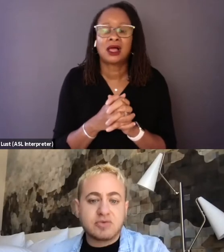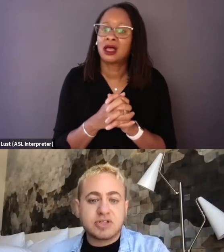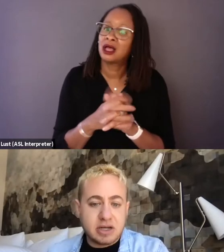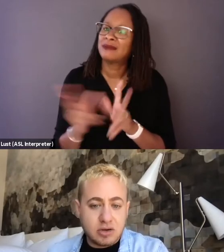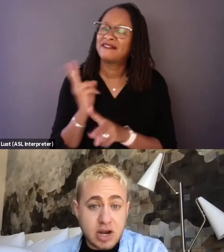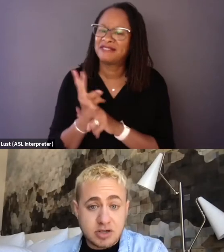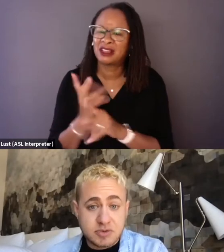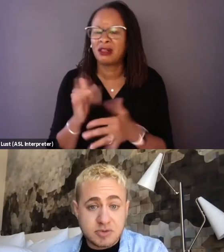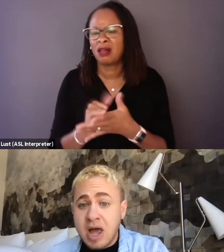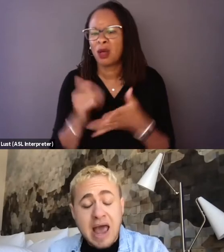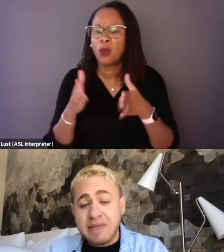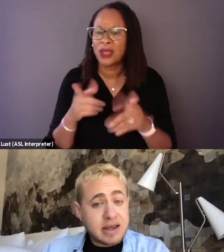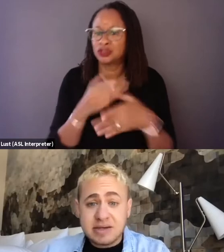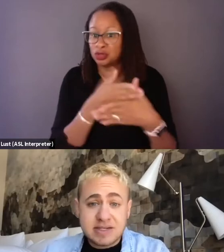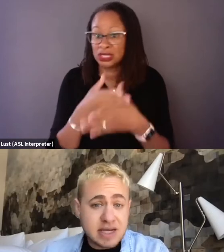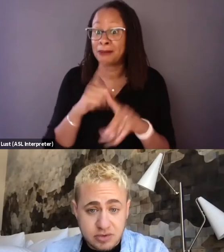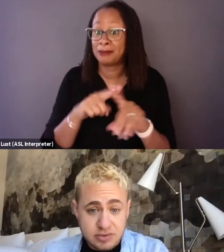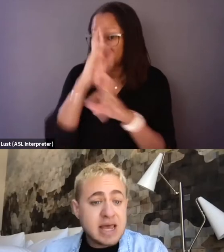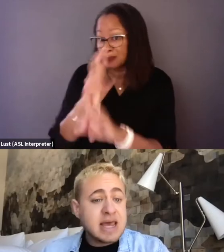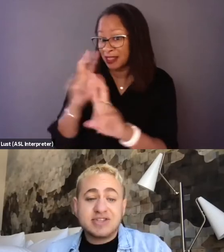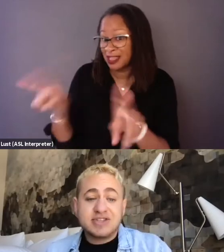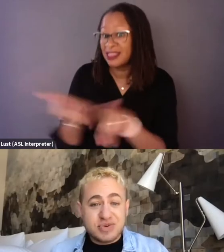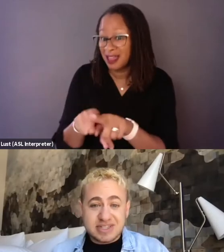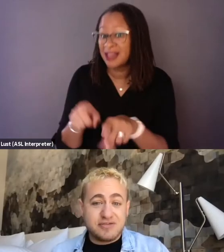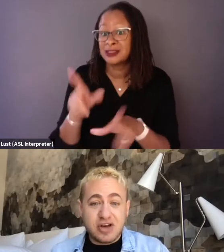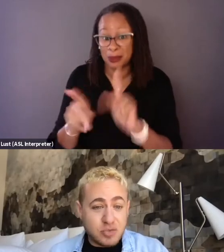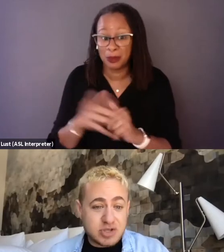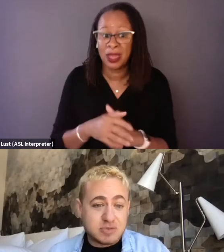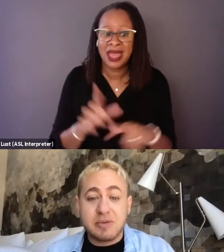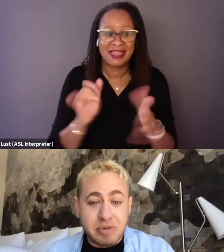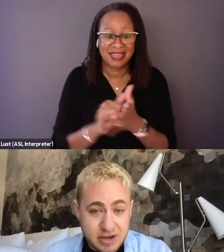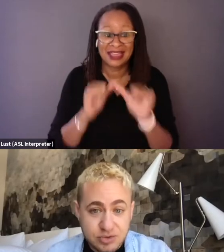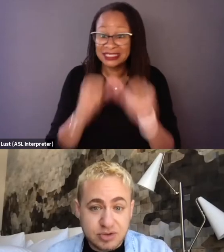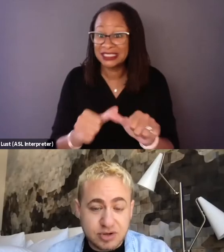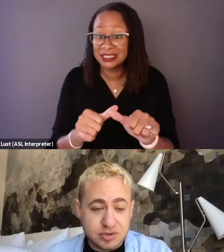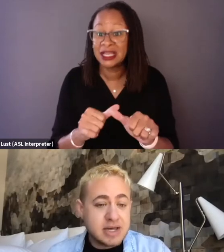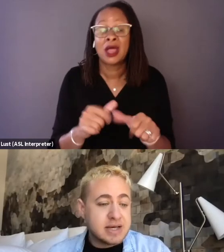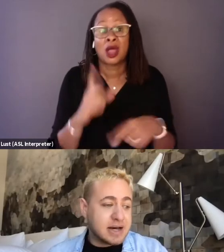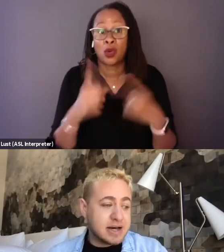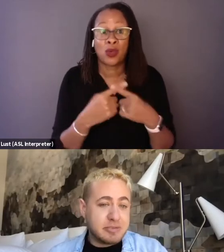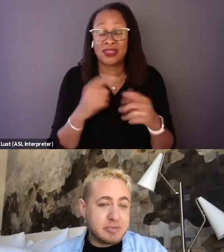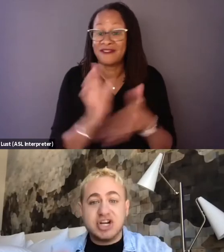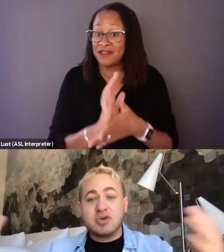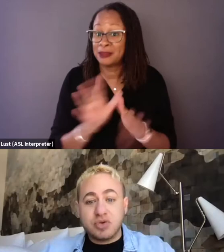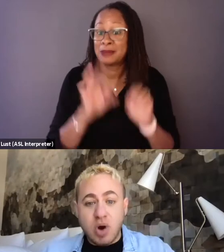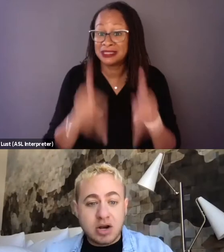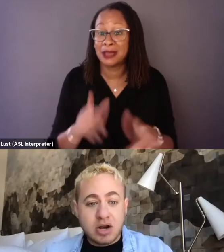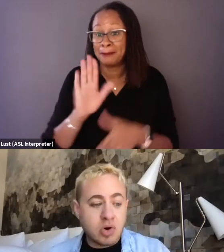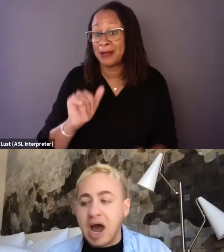and respecting who they are as people. And that continues. As soon as the film was picked up by Hulu and shared with the wider world,